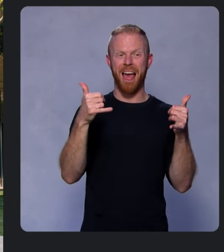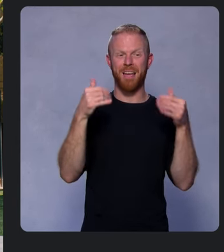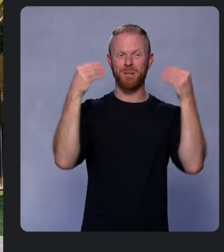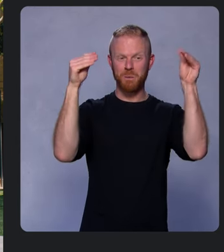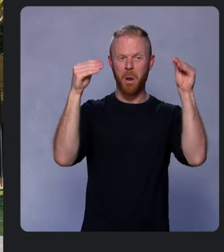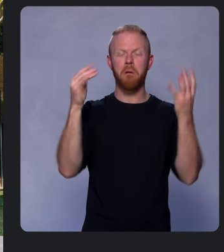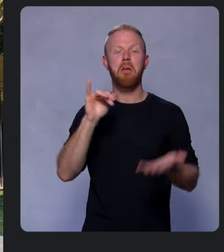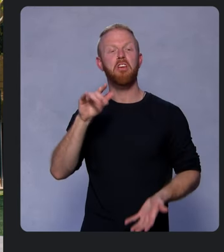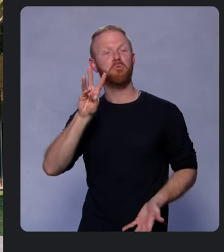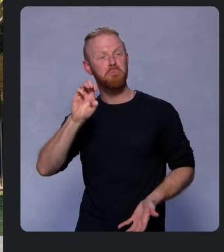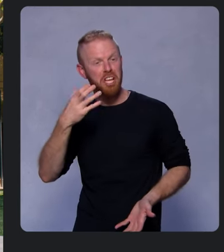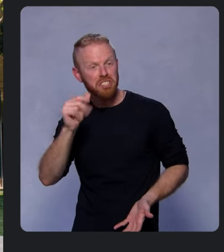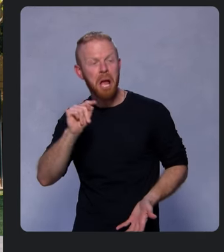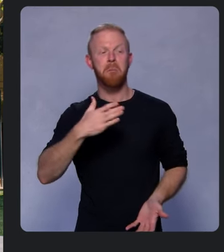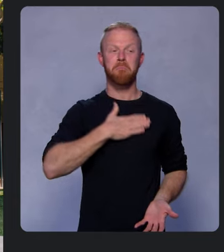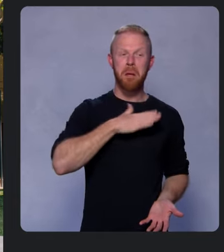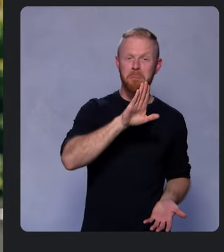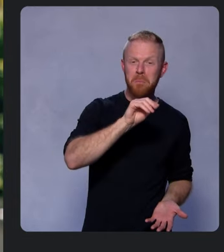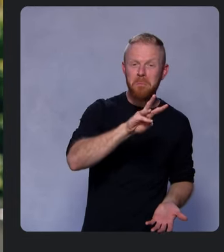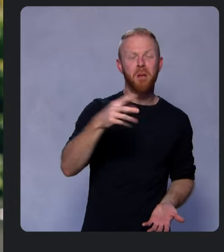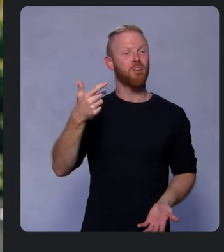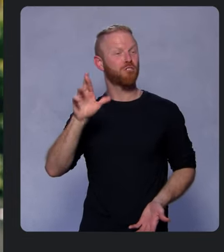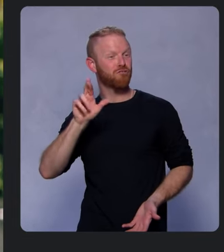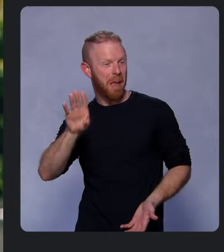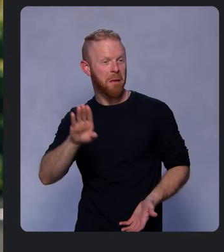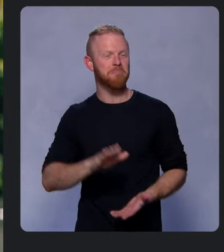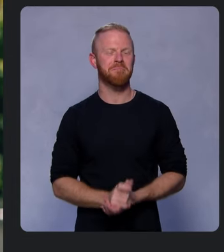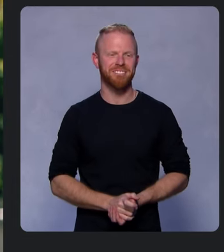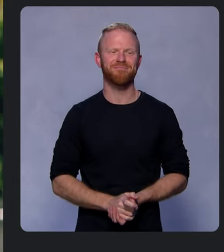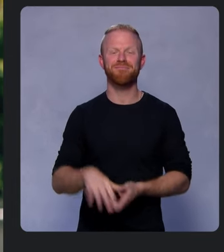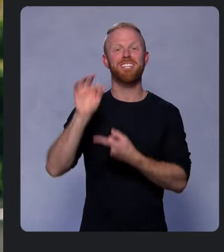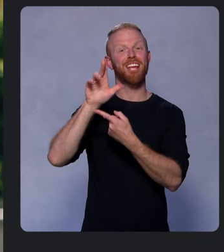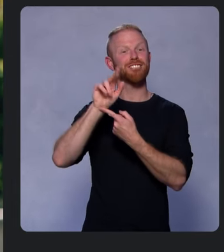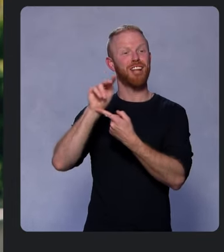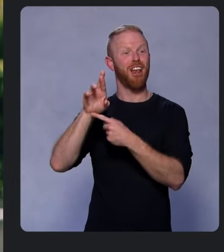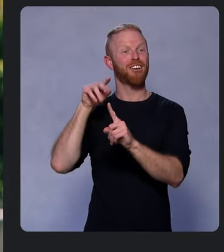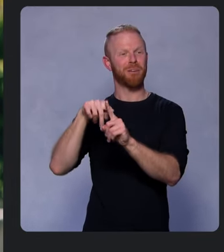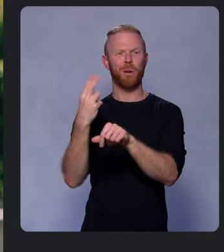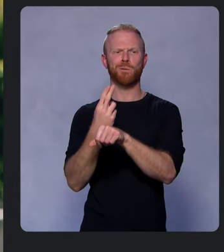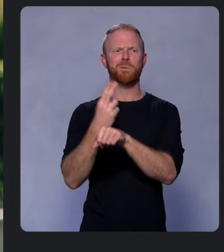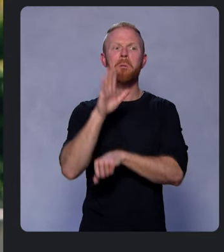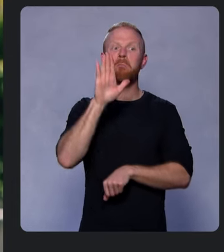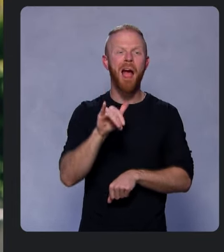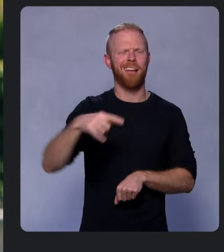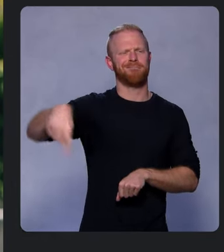myBMW, and Grab. Flutter is used by developers all around the world.